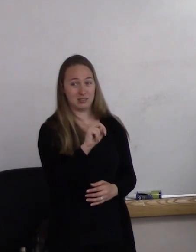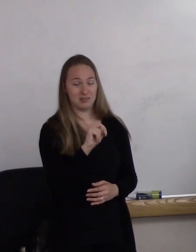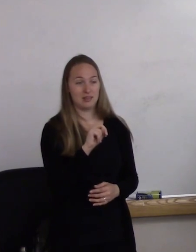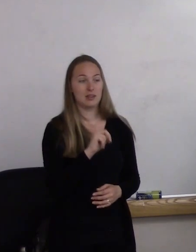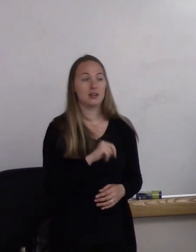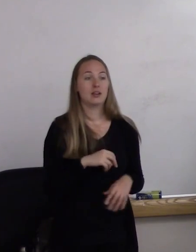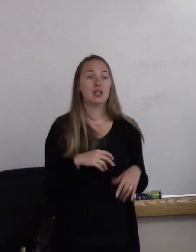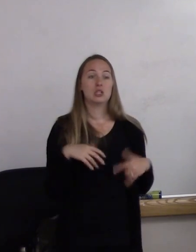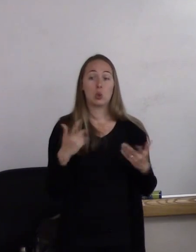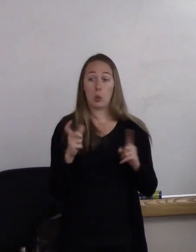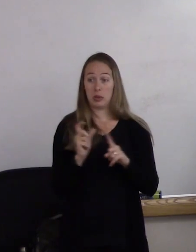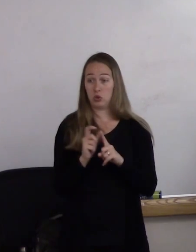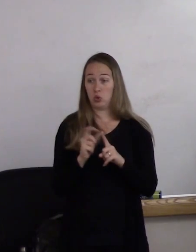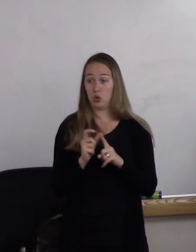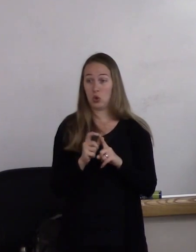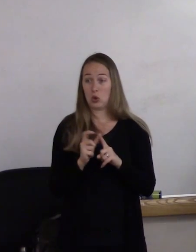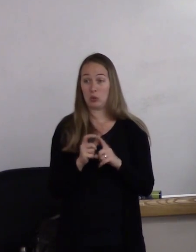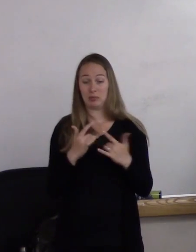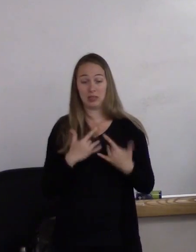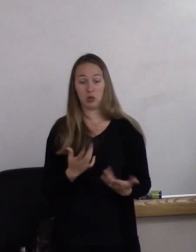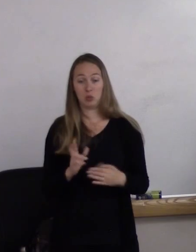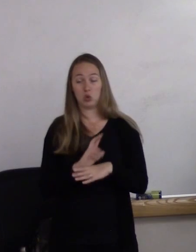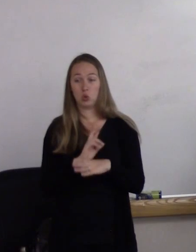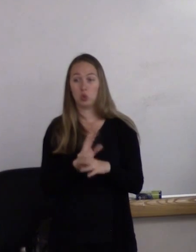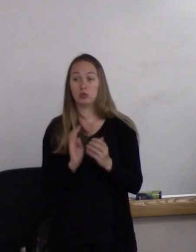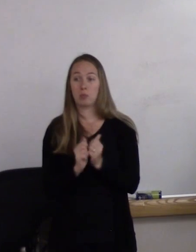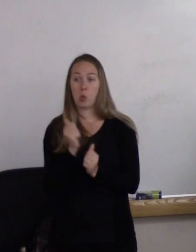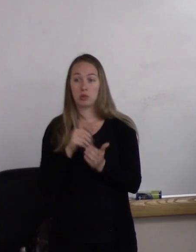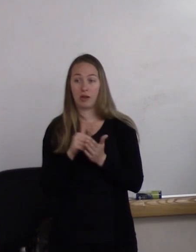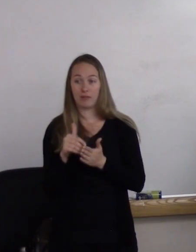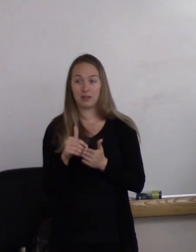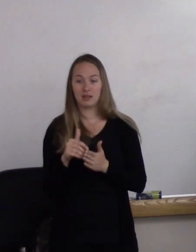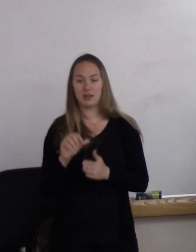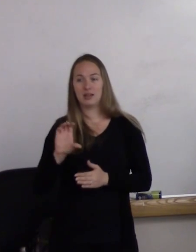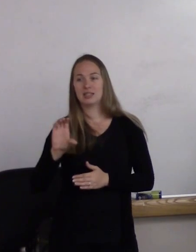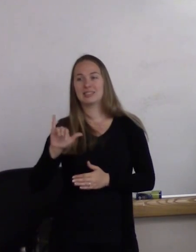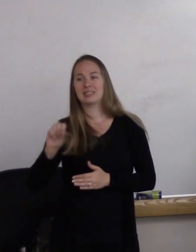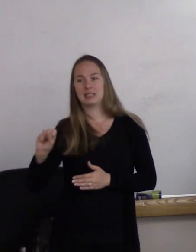So the term that's actually used most often is "cisgender."